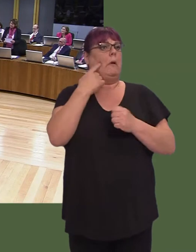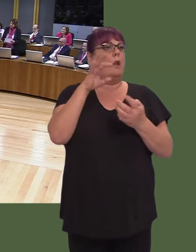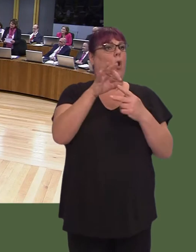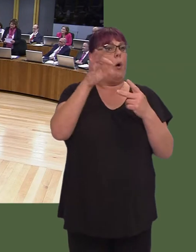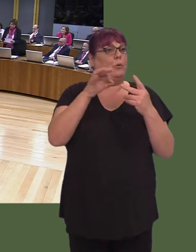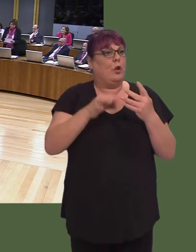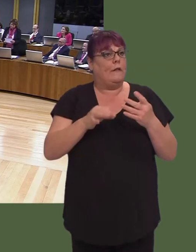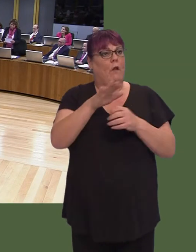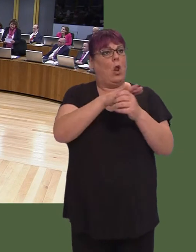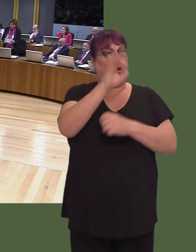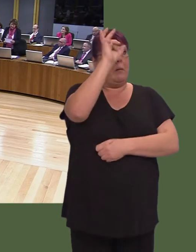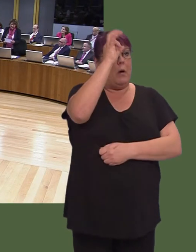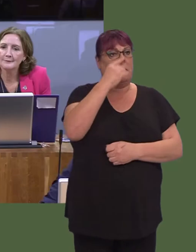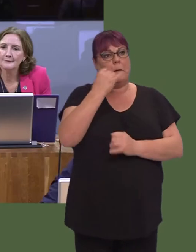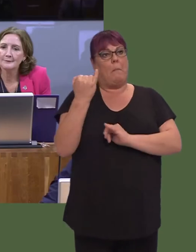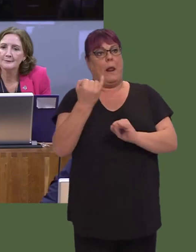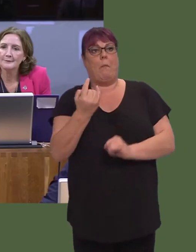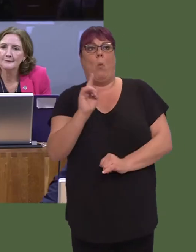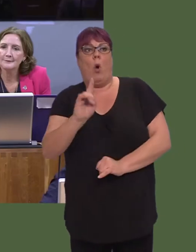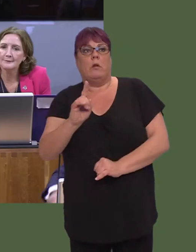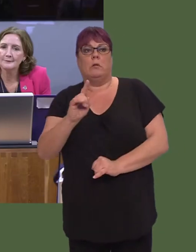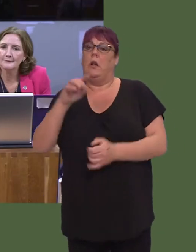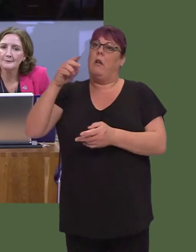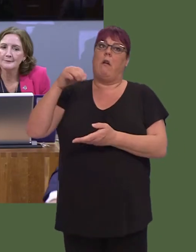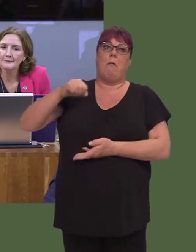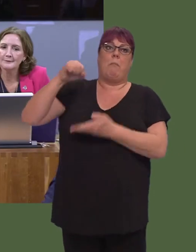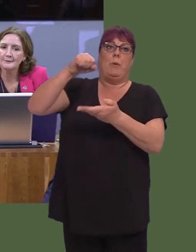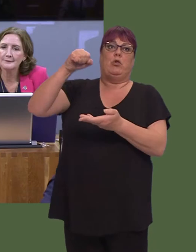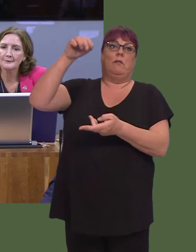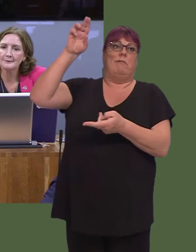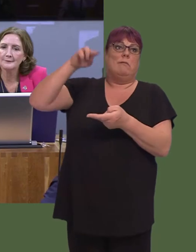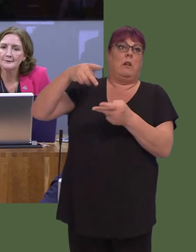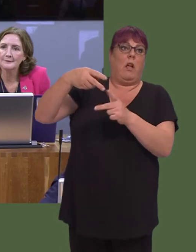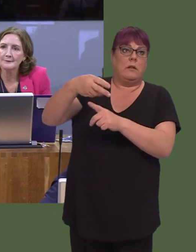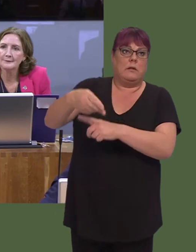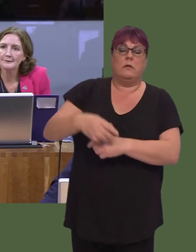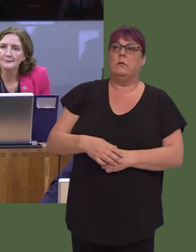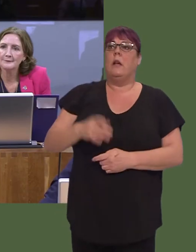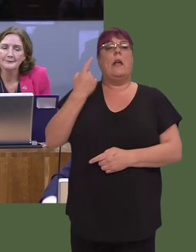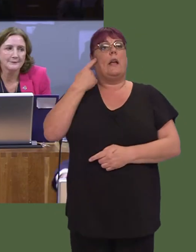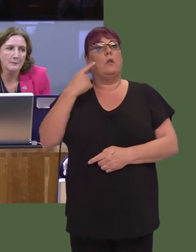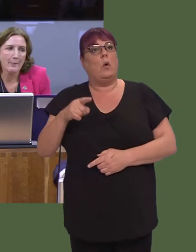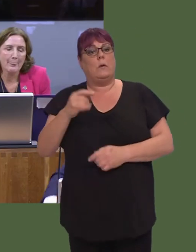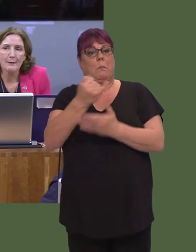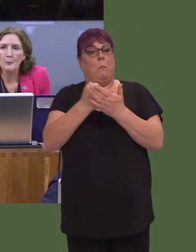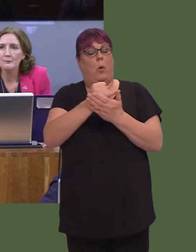austerity and the Tories. It too often ignores other factors, such as poor decision making, when it comes to both